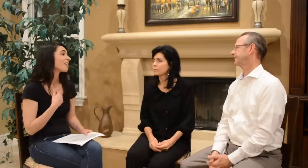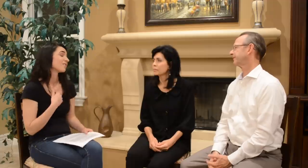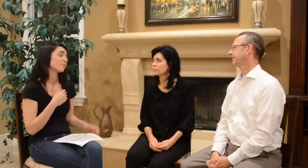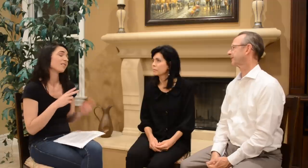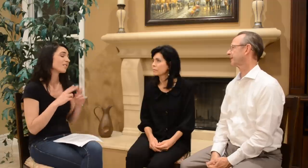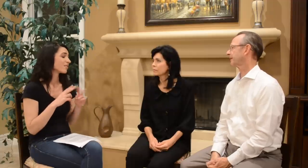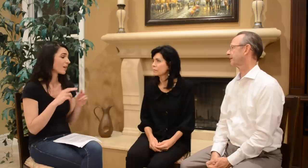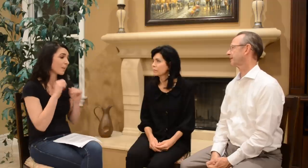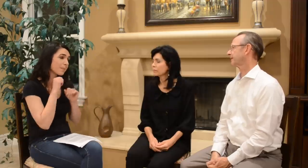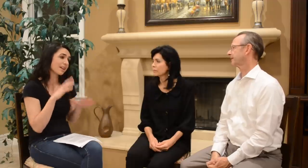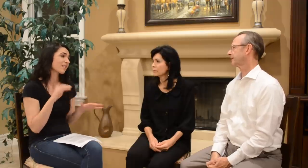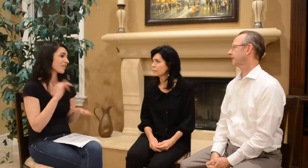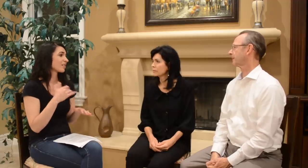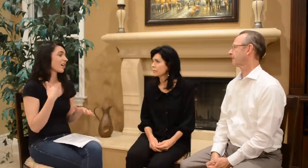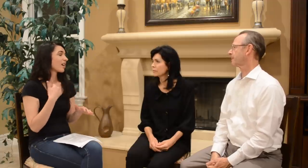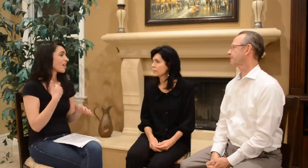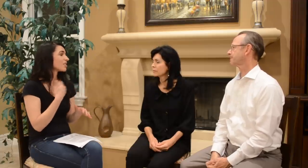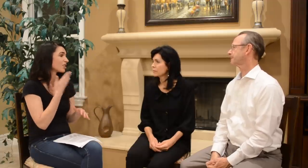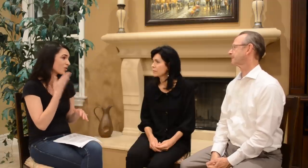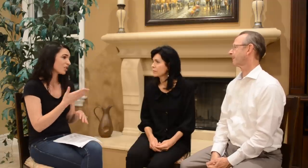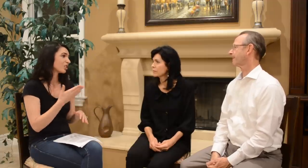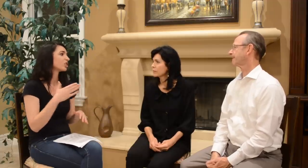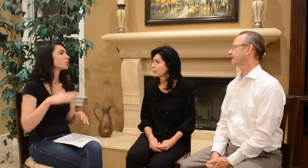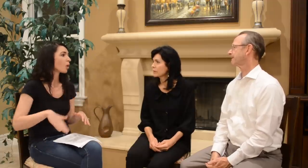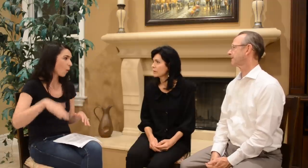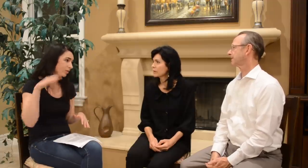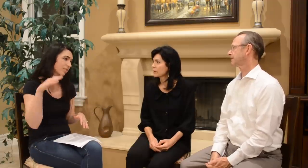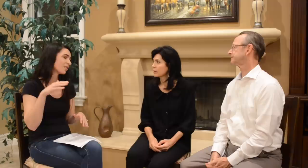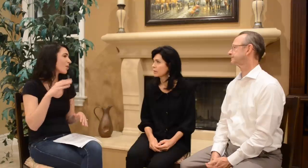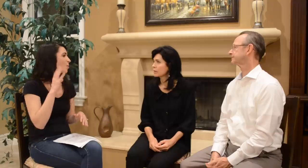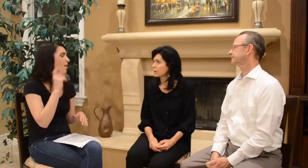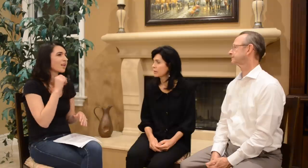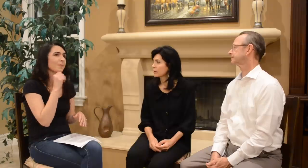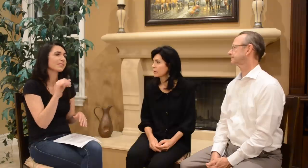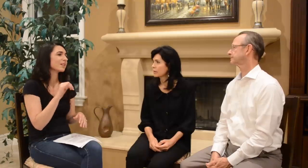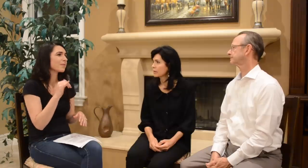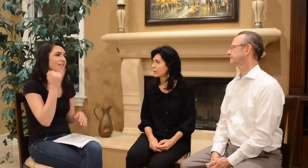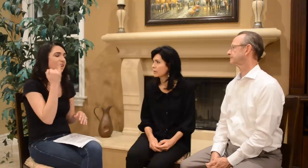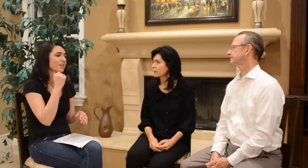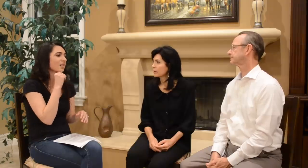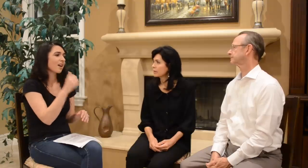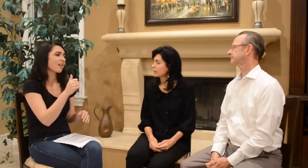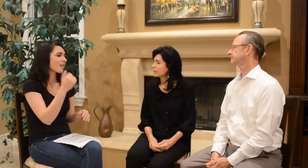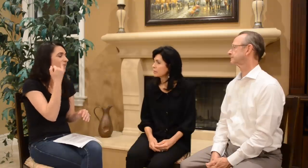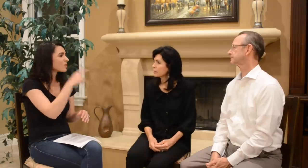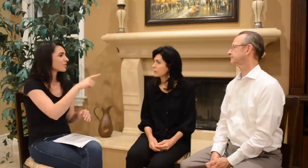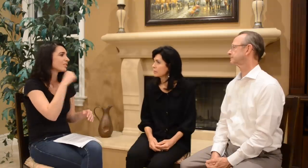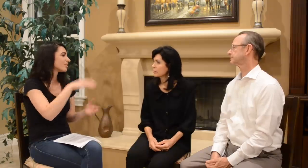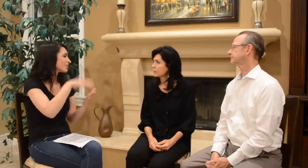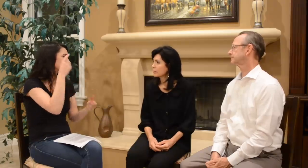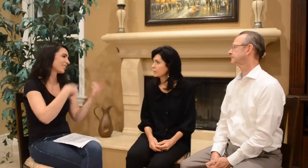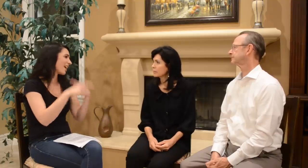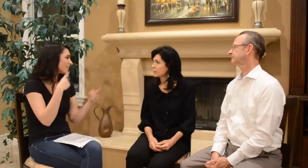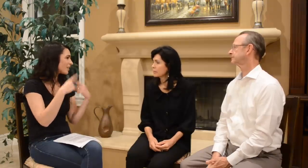I’m very, very blessed that I had a good childhood. It wouldn’t be the same if not… if you didn’t learn sign